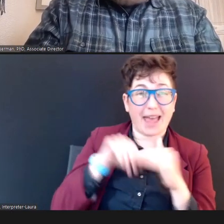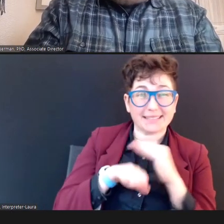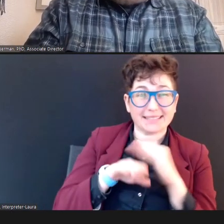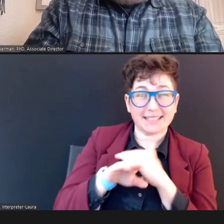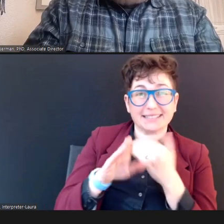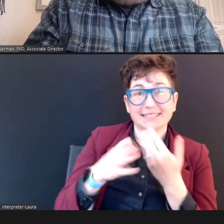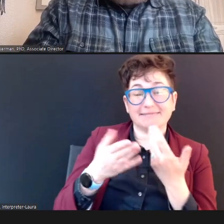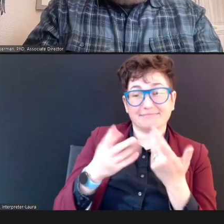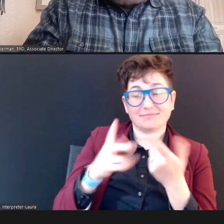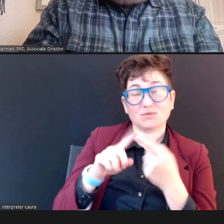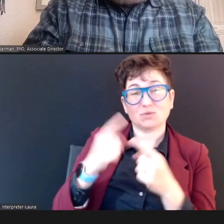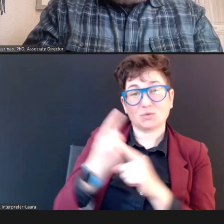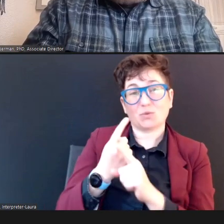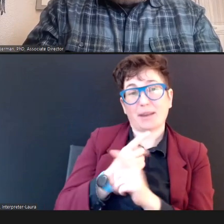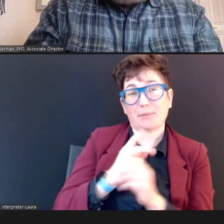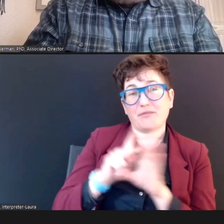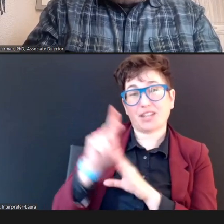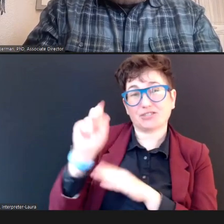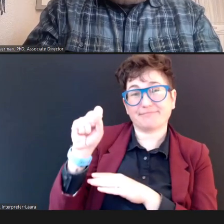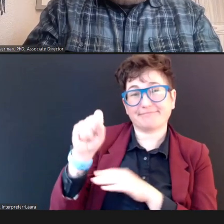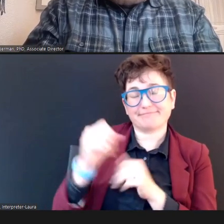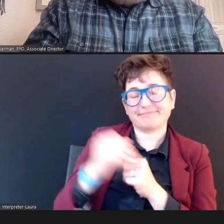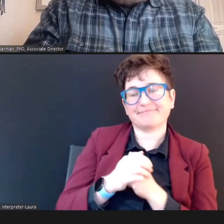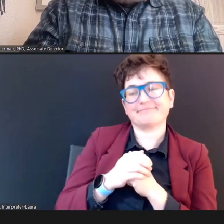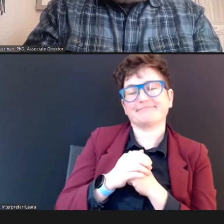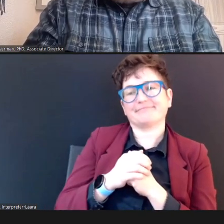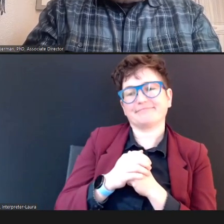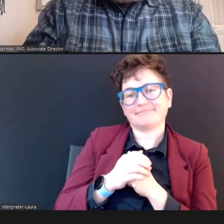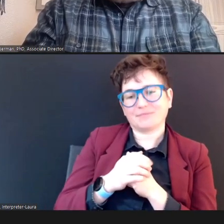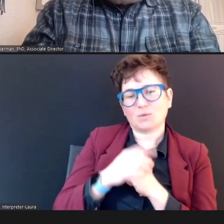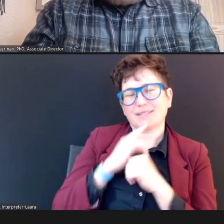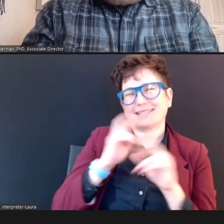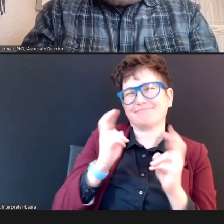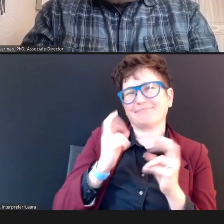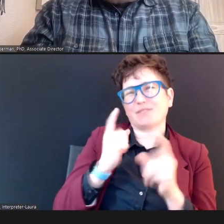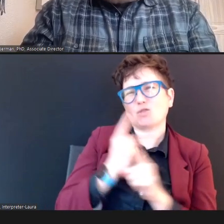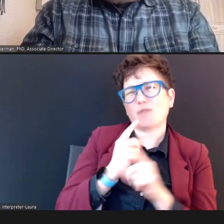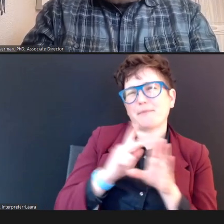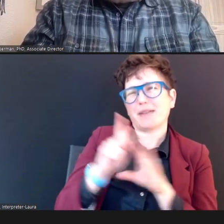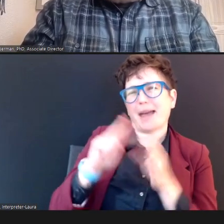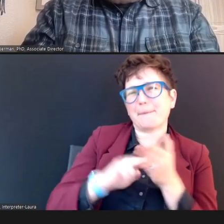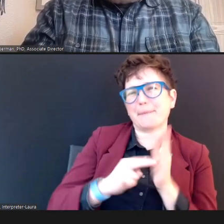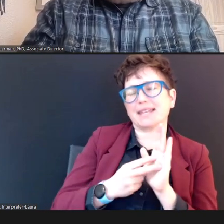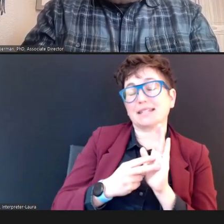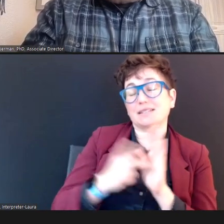professionals, and when I say "the right professionals", I mean, not only those with the training and the expertise but with the